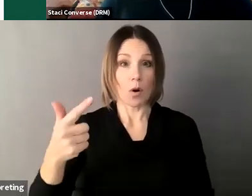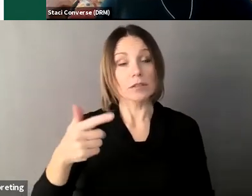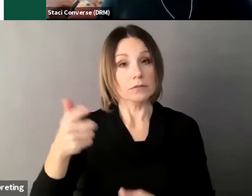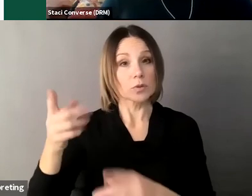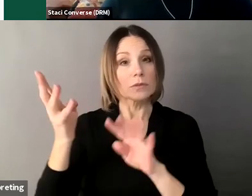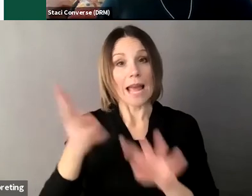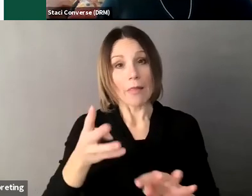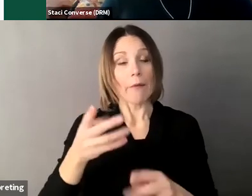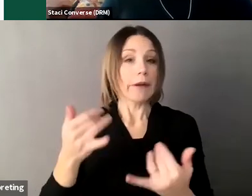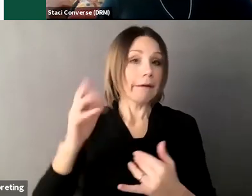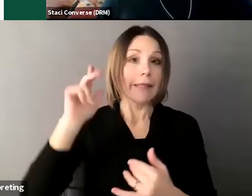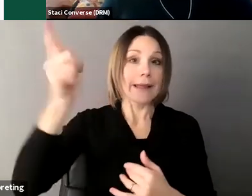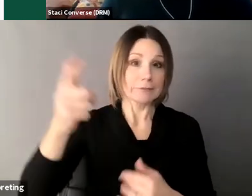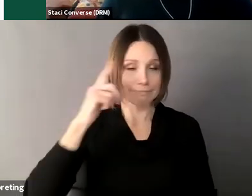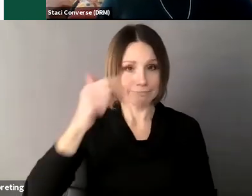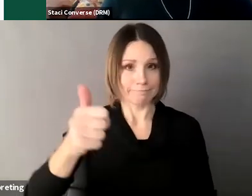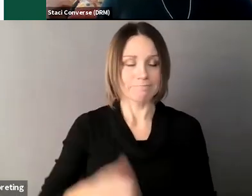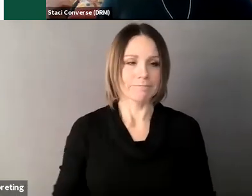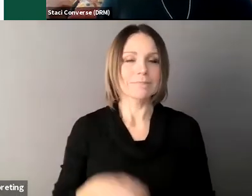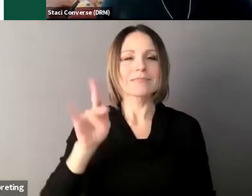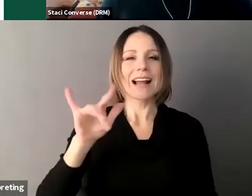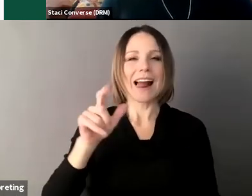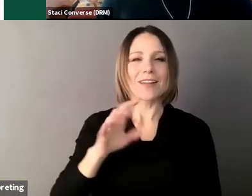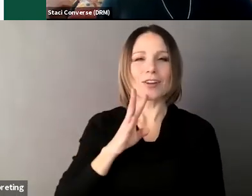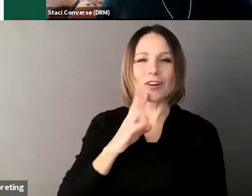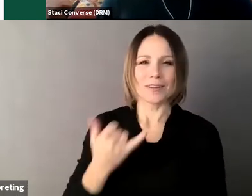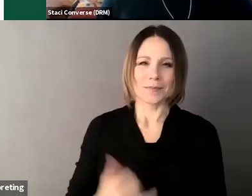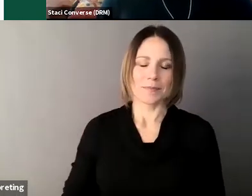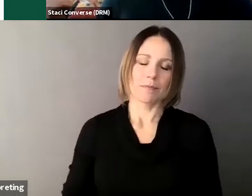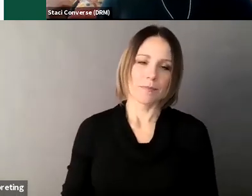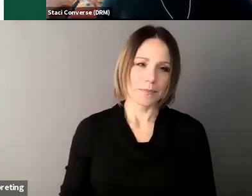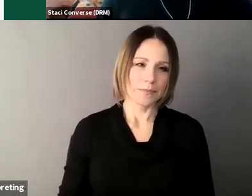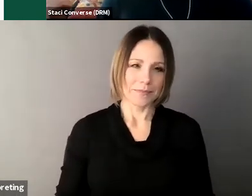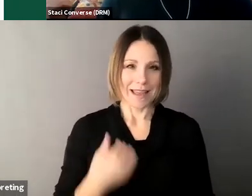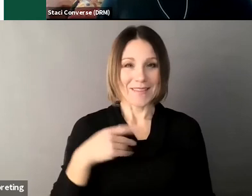okay this is Kile again we have a pop quiz so